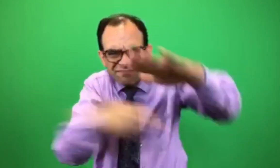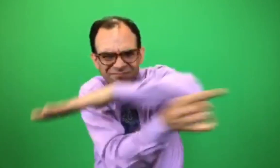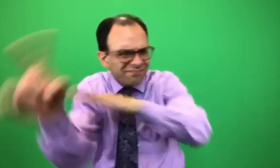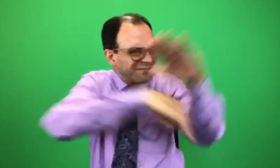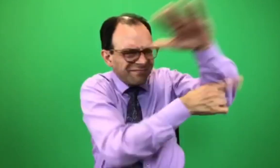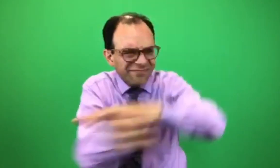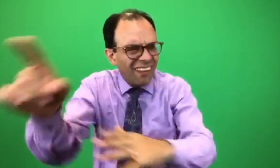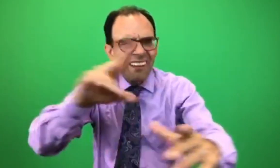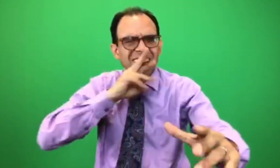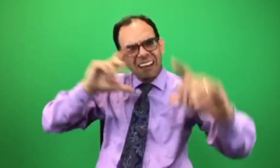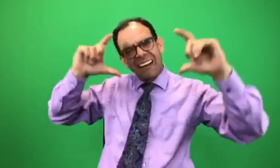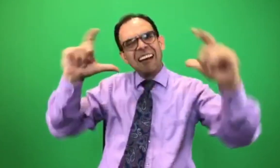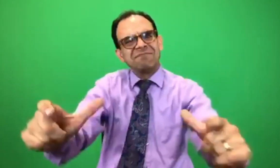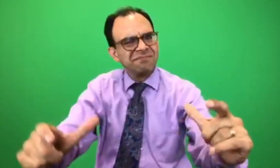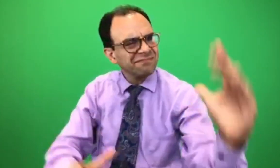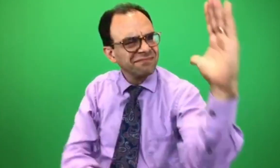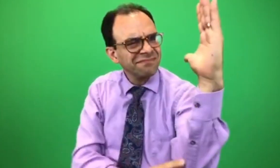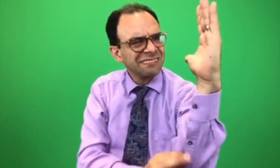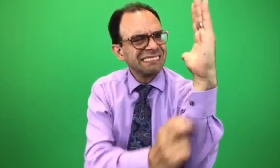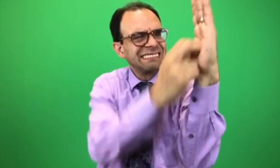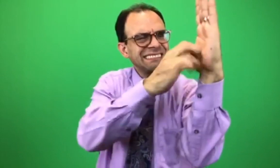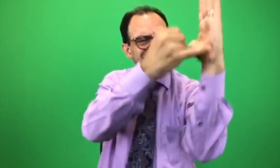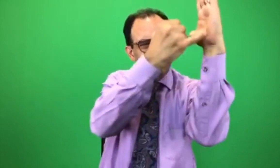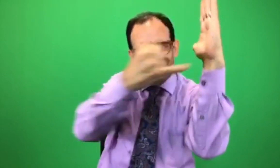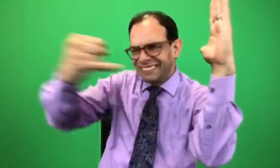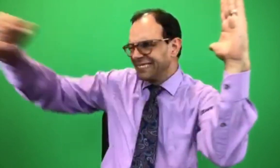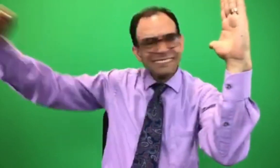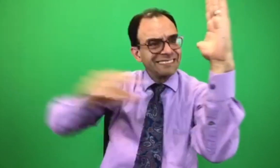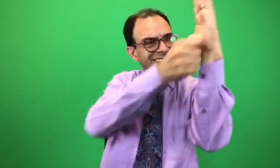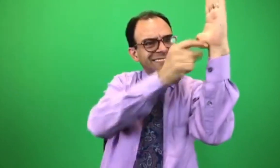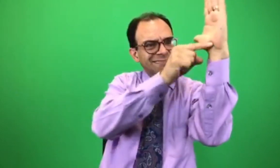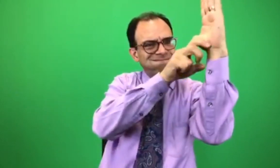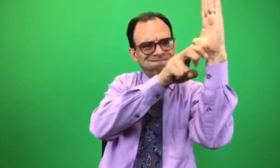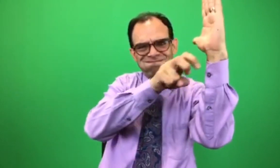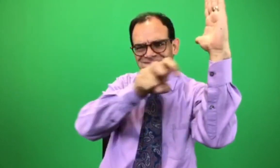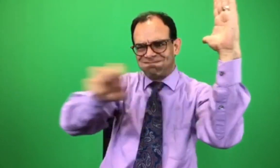Campers enjoy some favorite outdoor activities like hiking, nature and zipline.